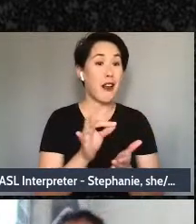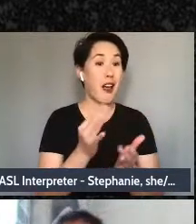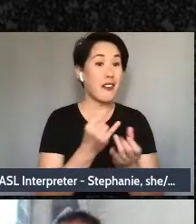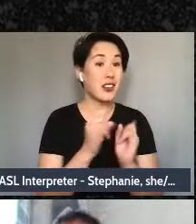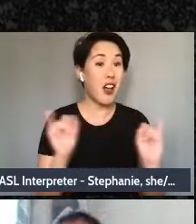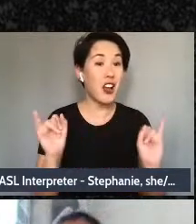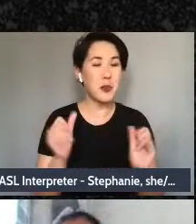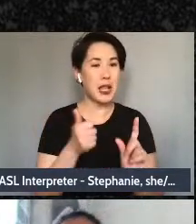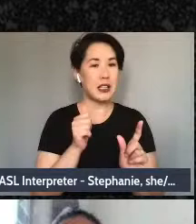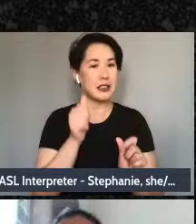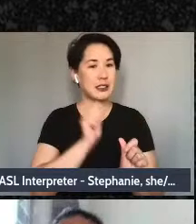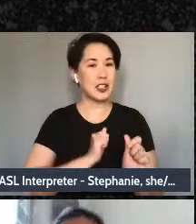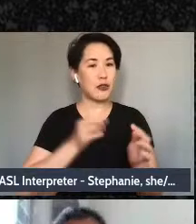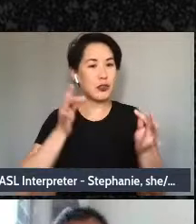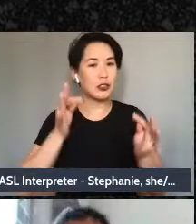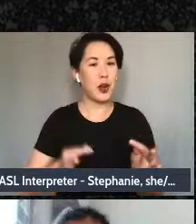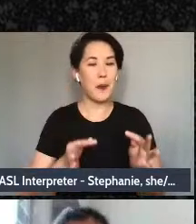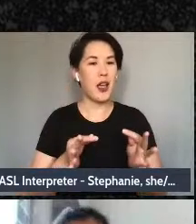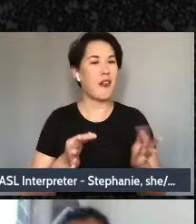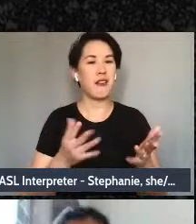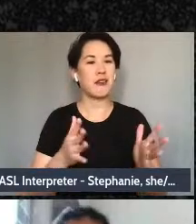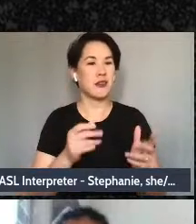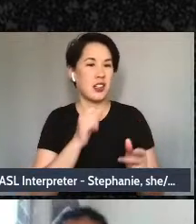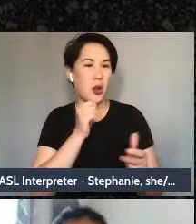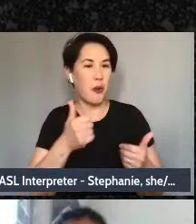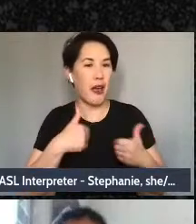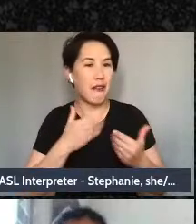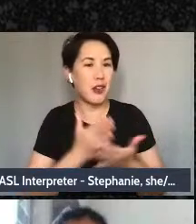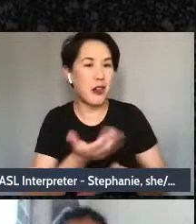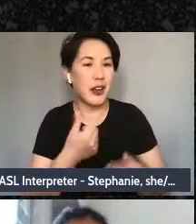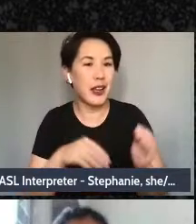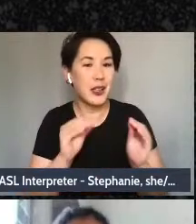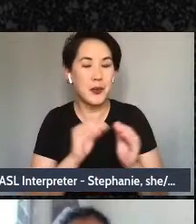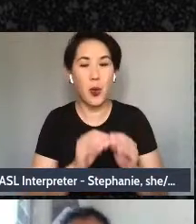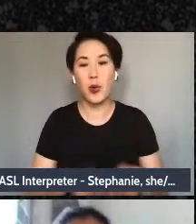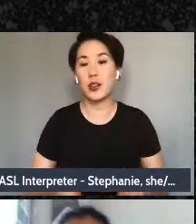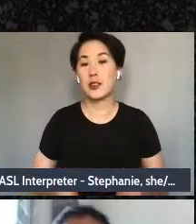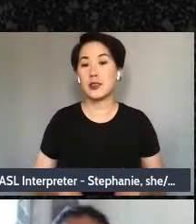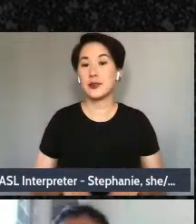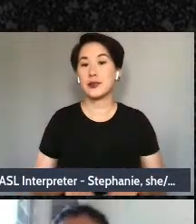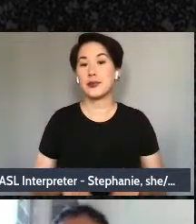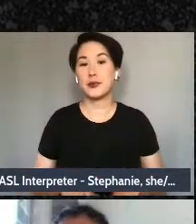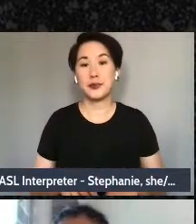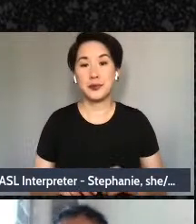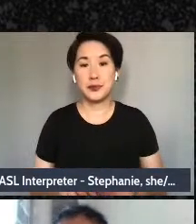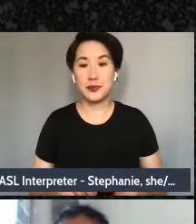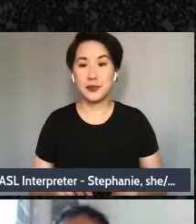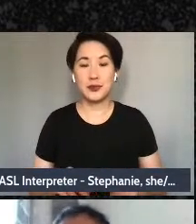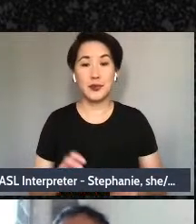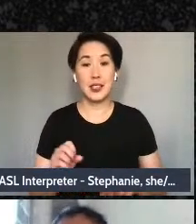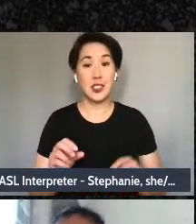What do we have, individualism straight up here. We are - I am in the United States, emotions is